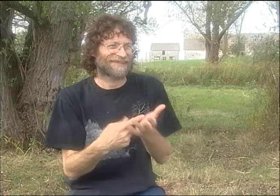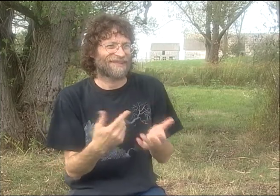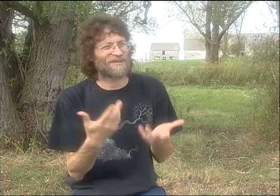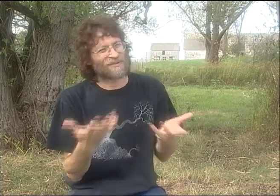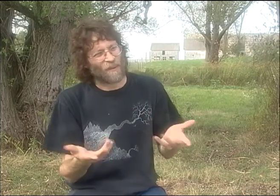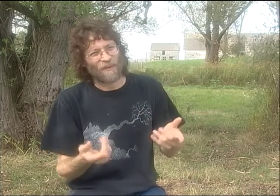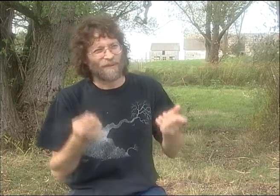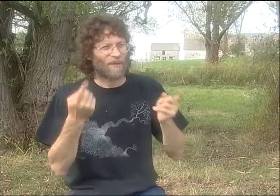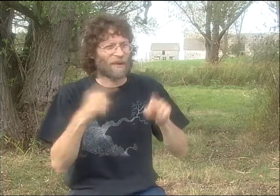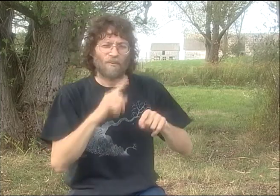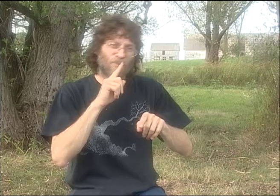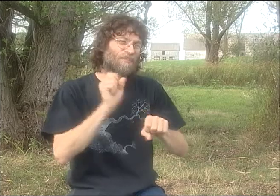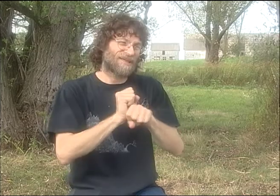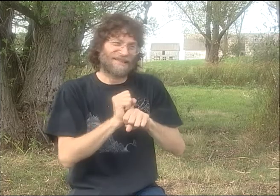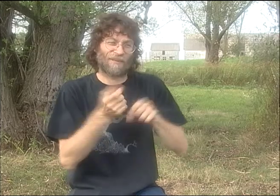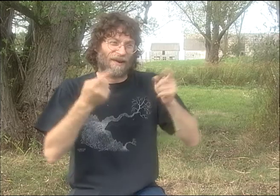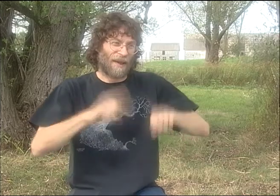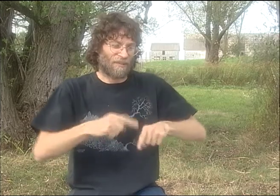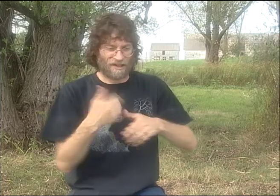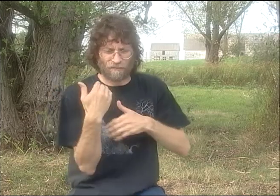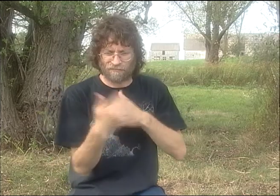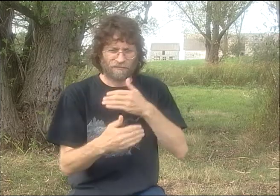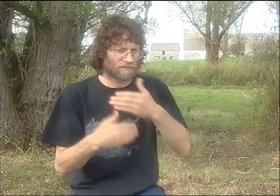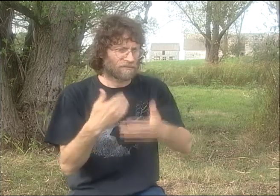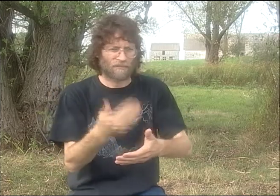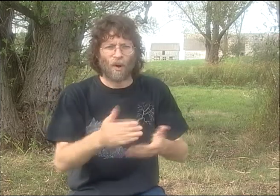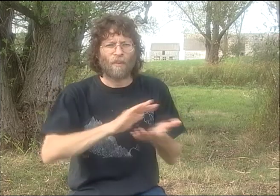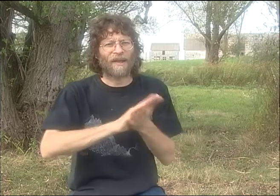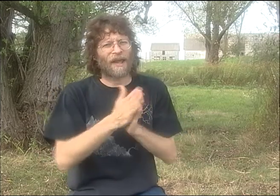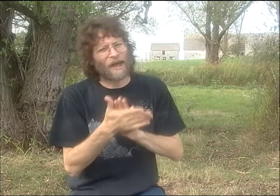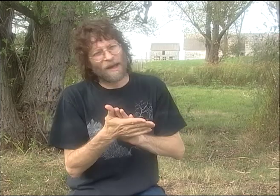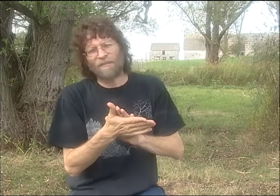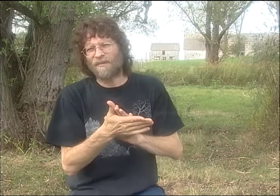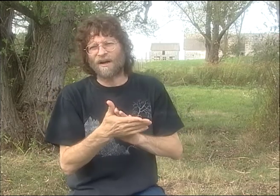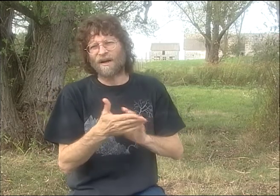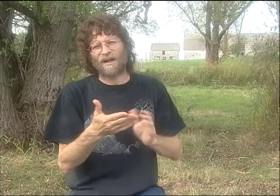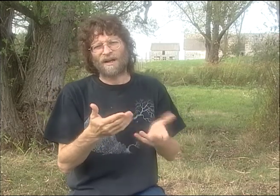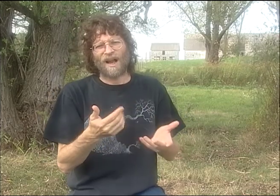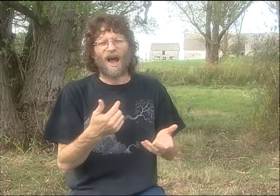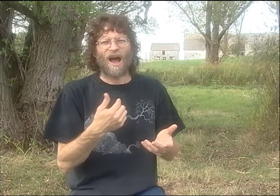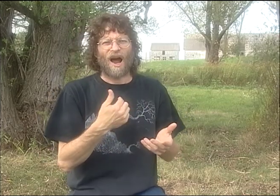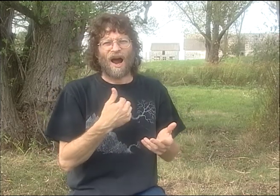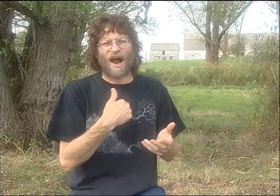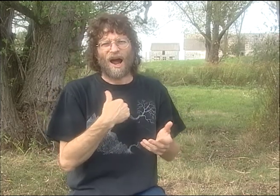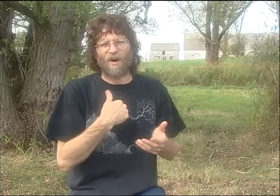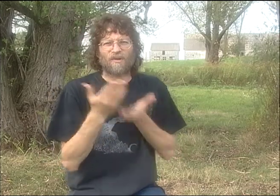AND THEN WE WOULD TALK ABOUT THE WORDS THAT HE'D CHOSEN. BUT REALLY, WHAT HAPPENED OVER THE COURSE OF TIME